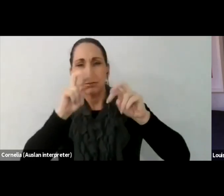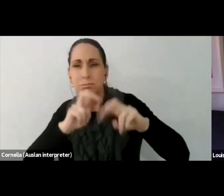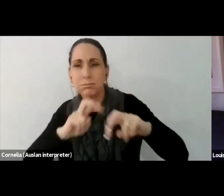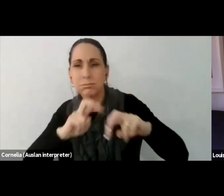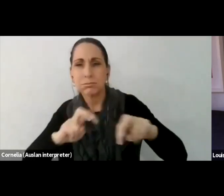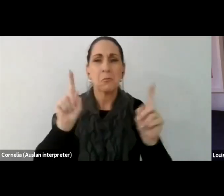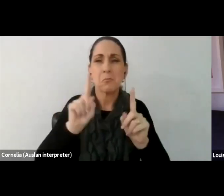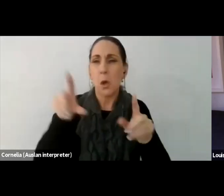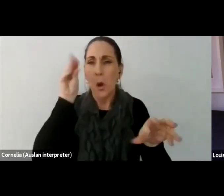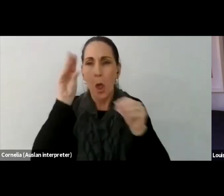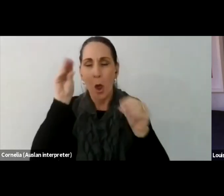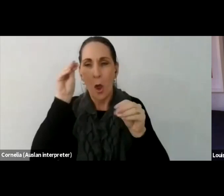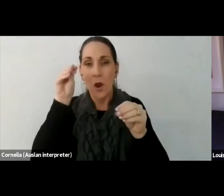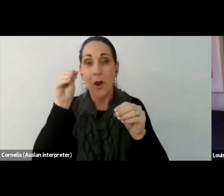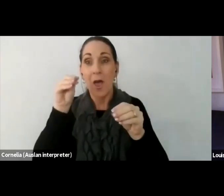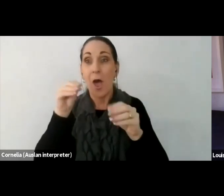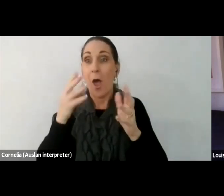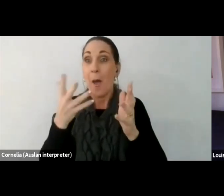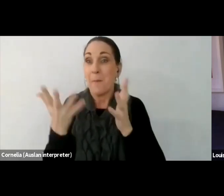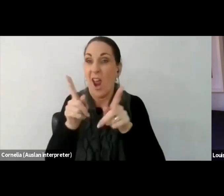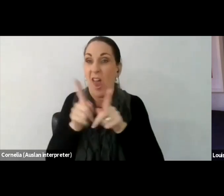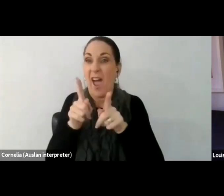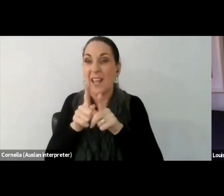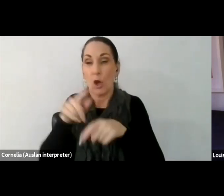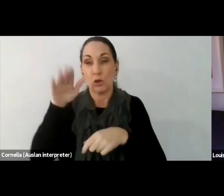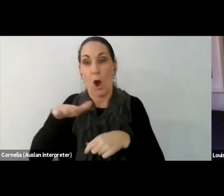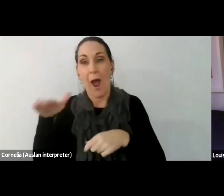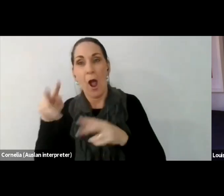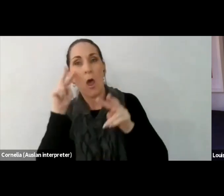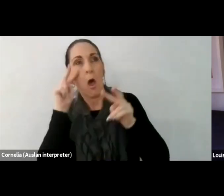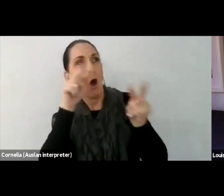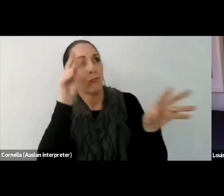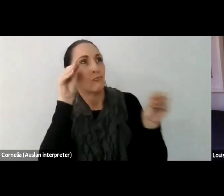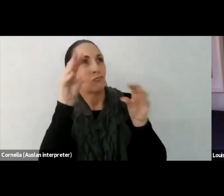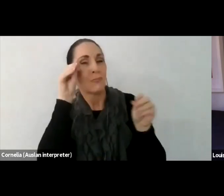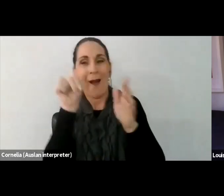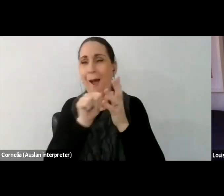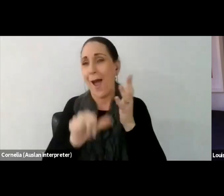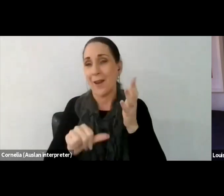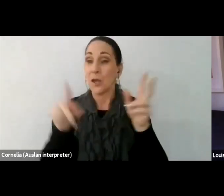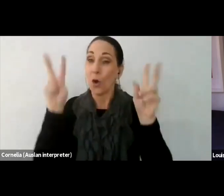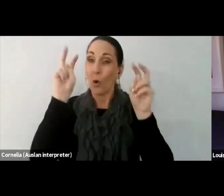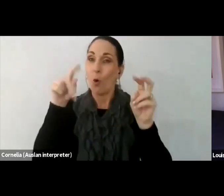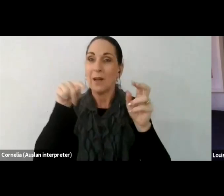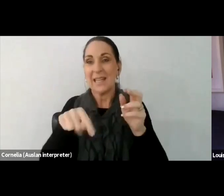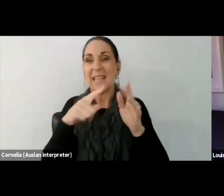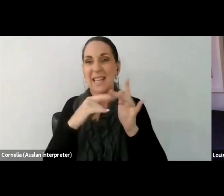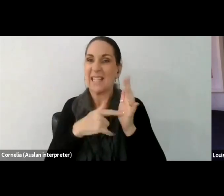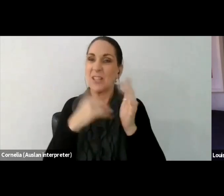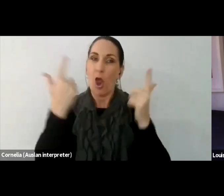It is has been a lot of fun, we've explored the art of mess and